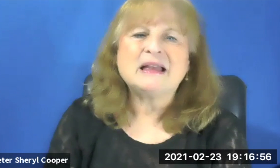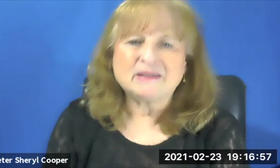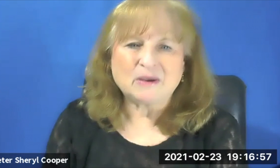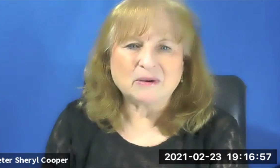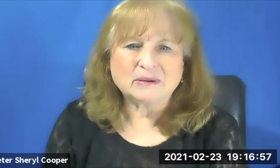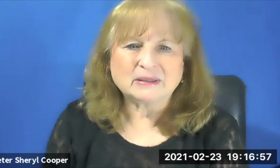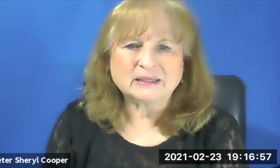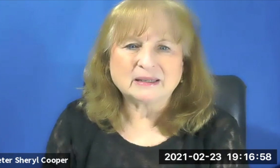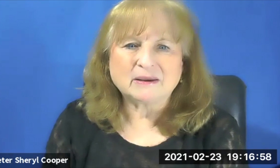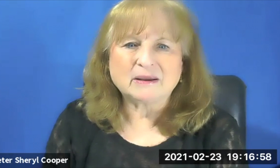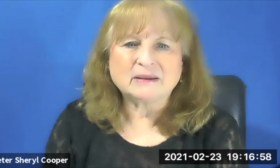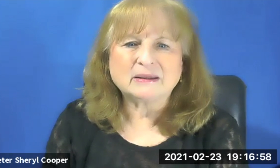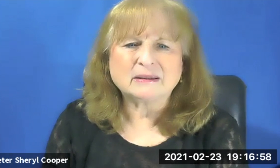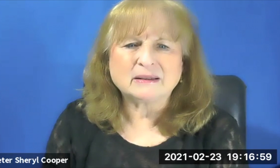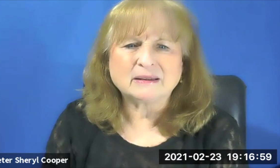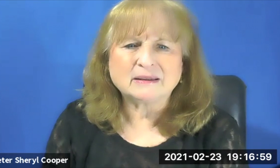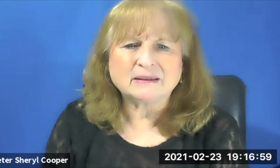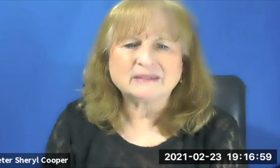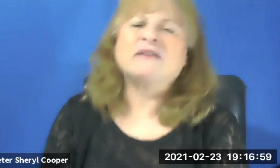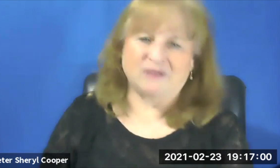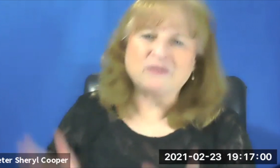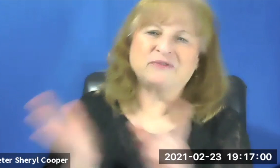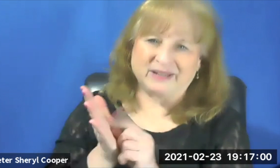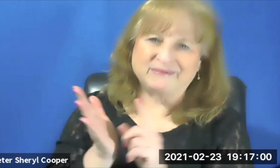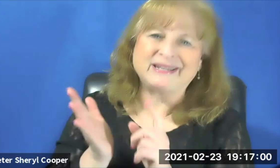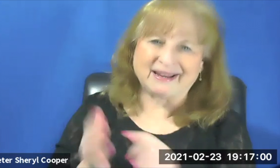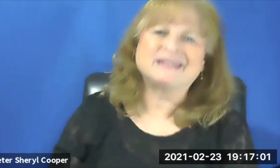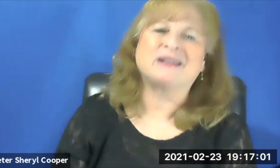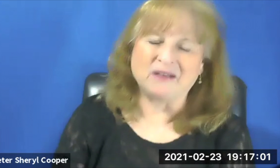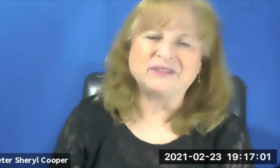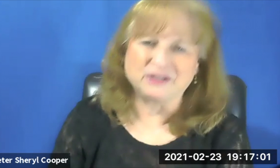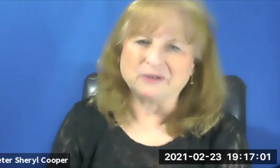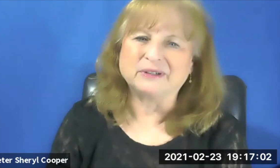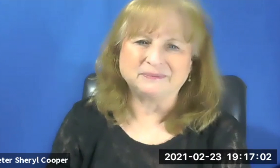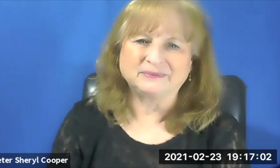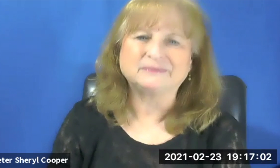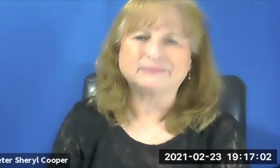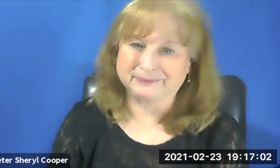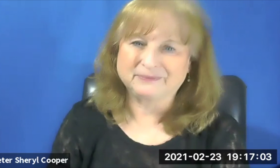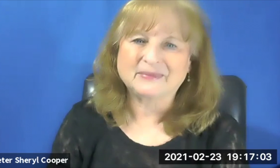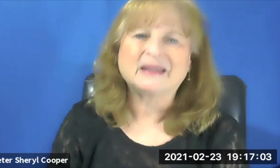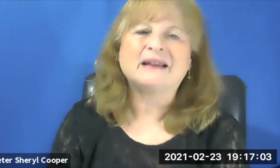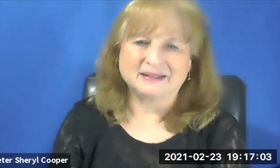The text of the Torah.